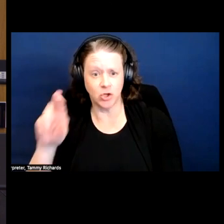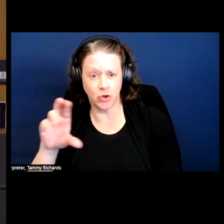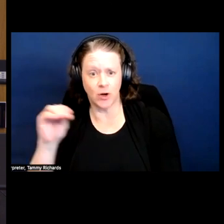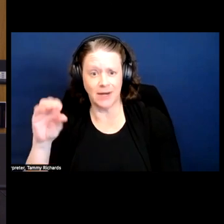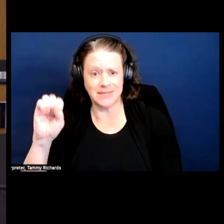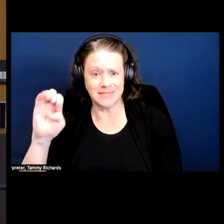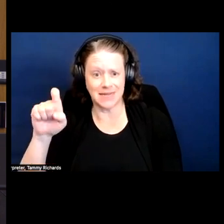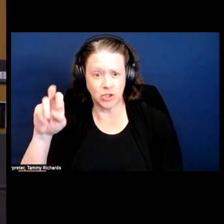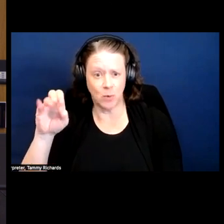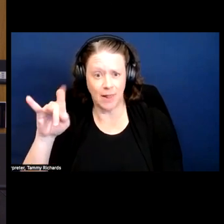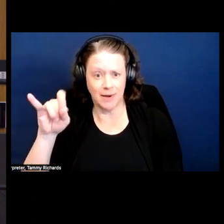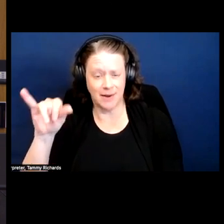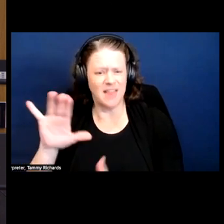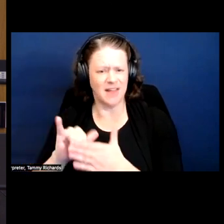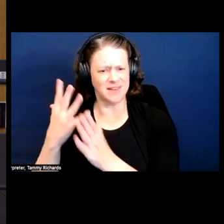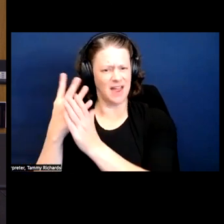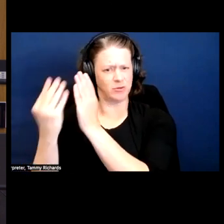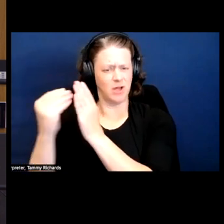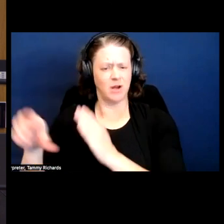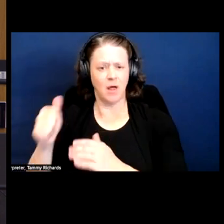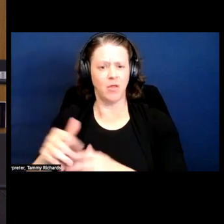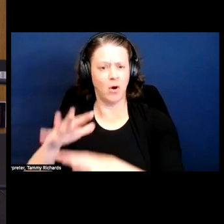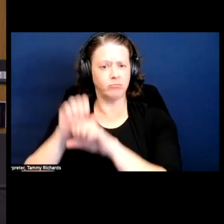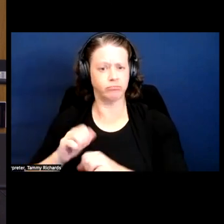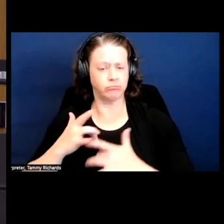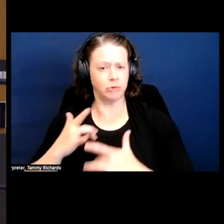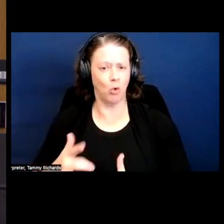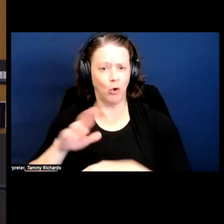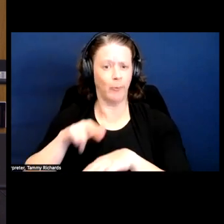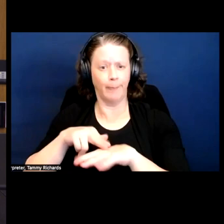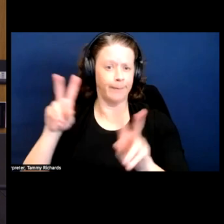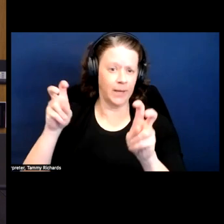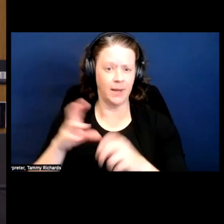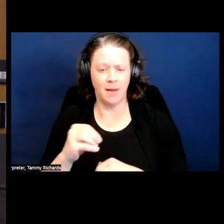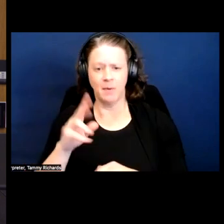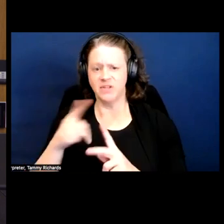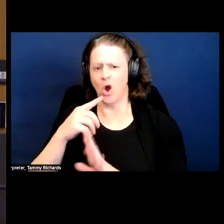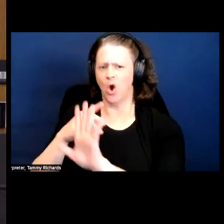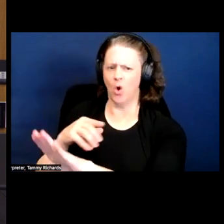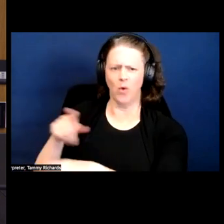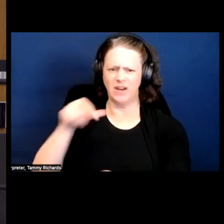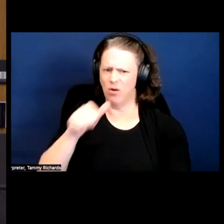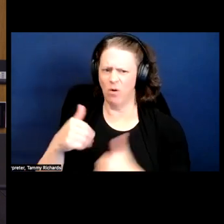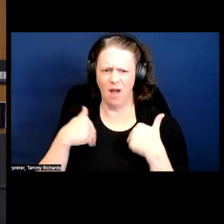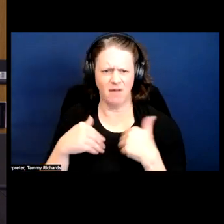outside of another norm, but then are read as lacking able mindedness, as not being as